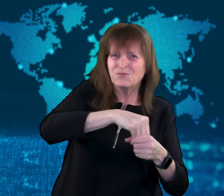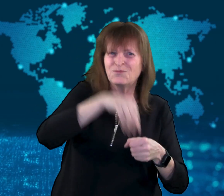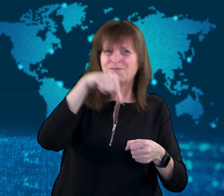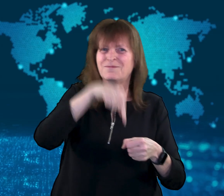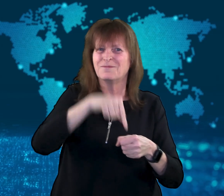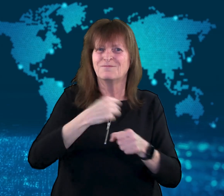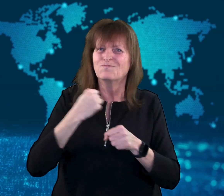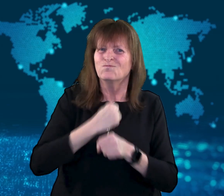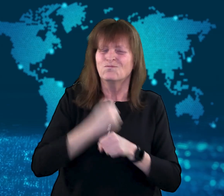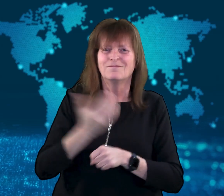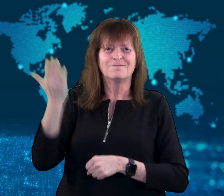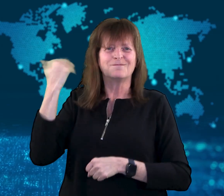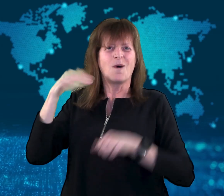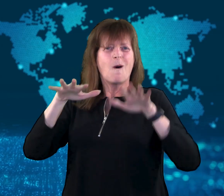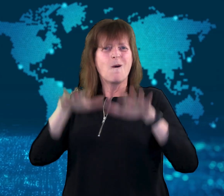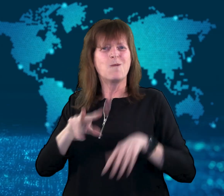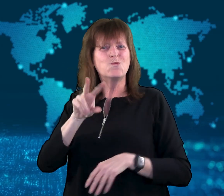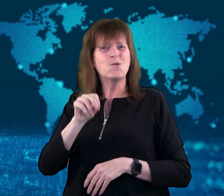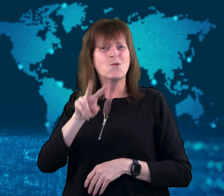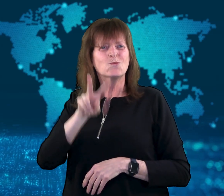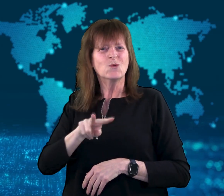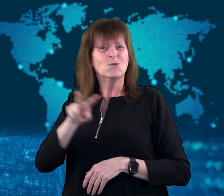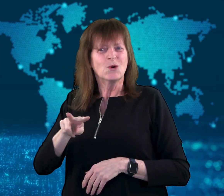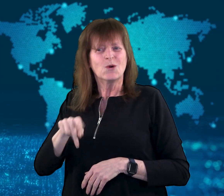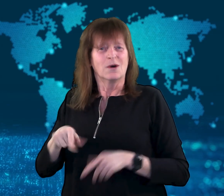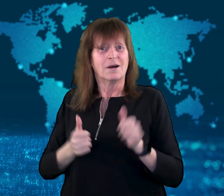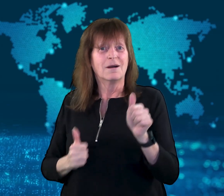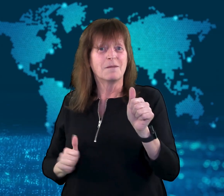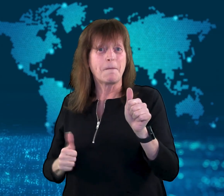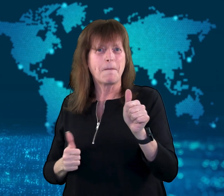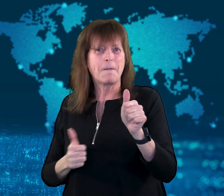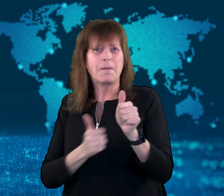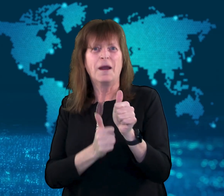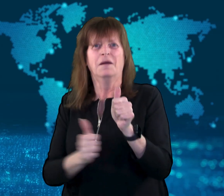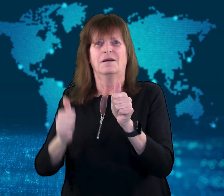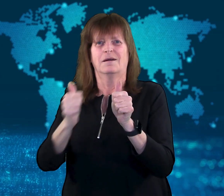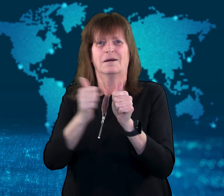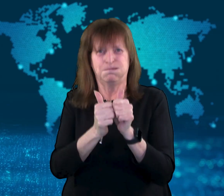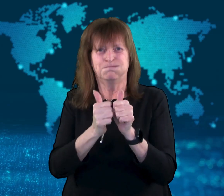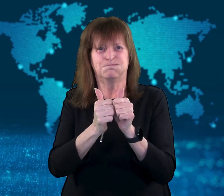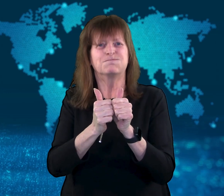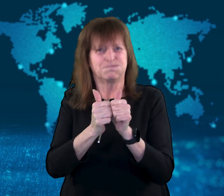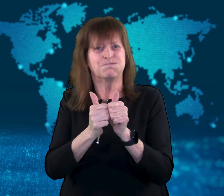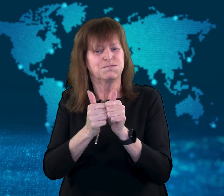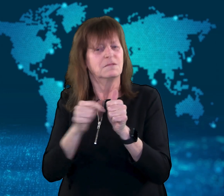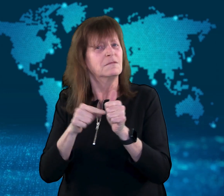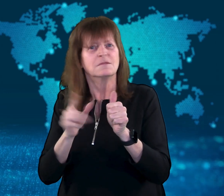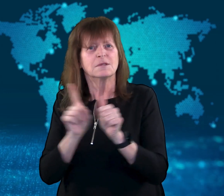a top aide serving as one of Kishida's closest advisers.